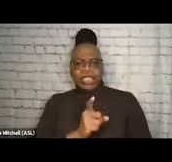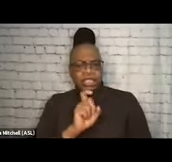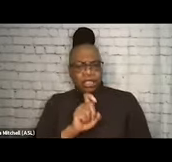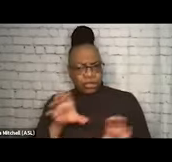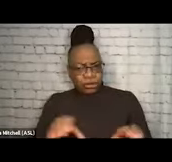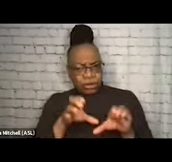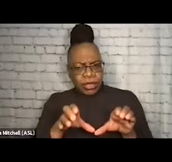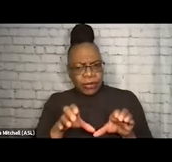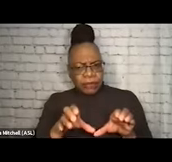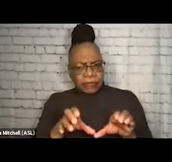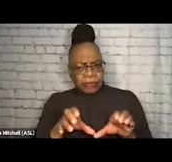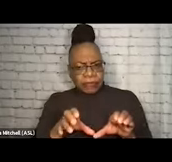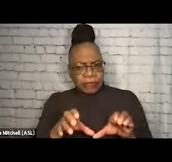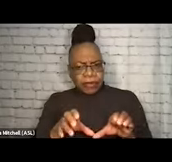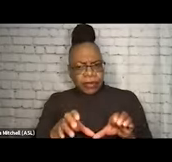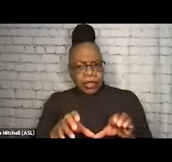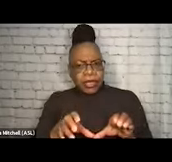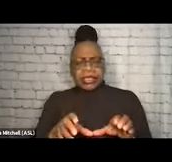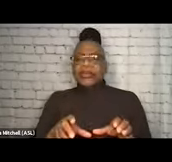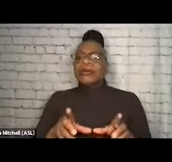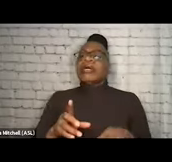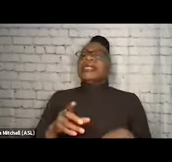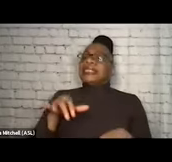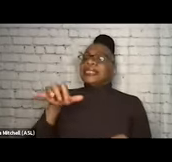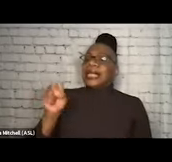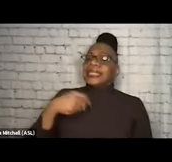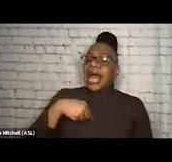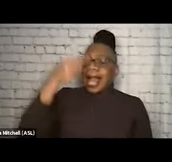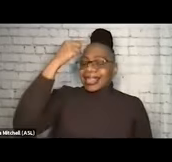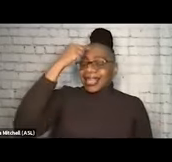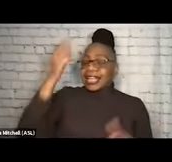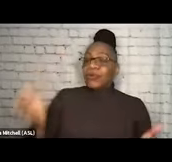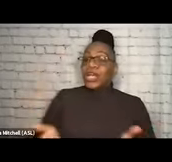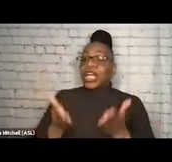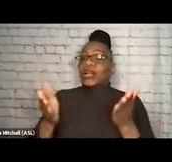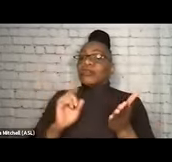The answer is yes, and the research backs yes, right? And I think I would encourage you to go a step further,